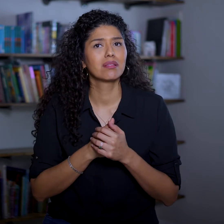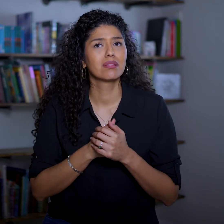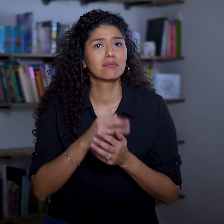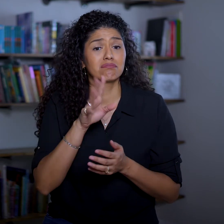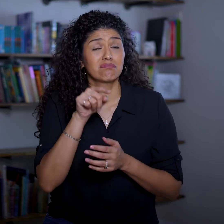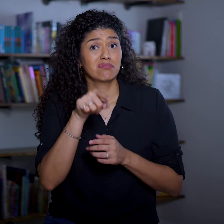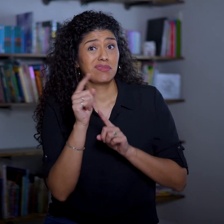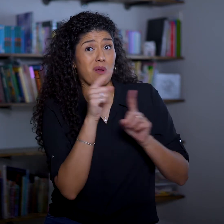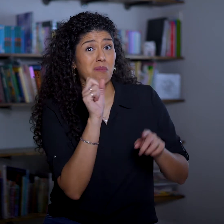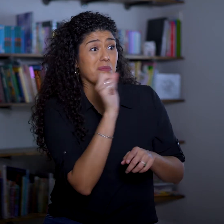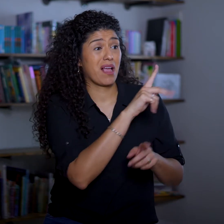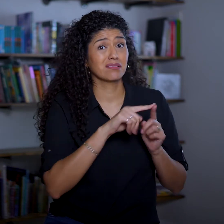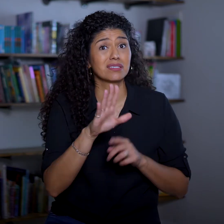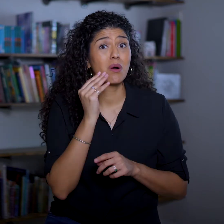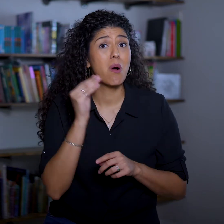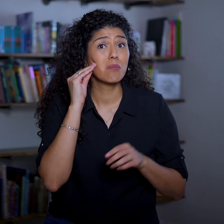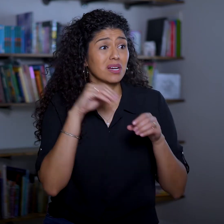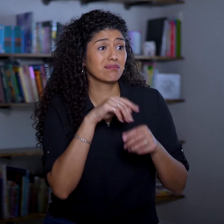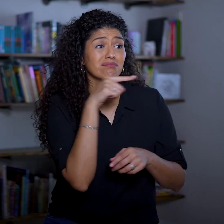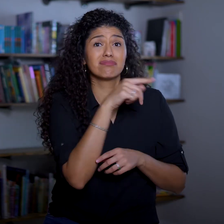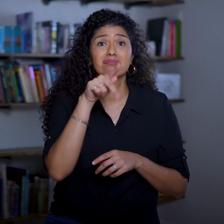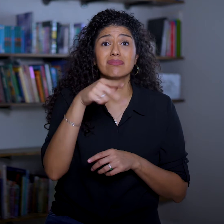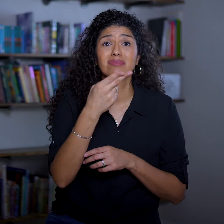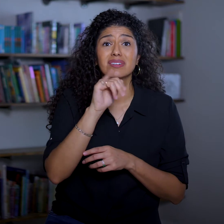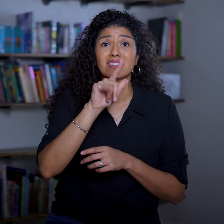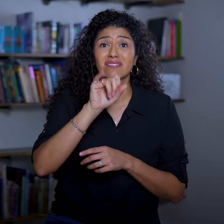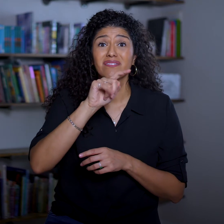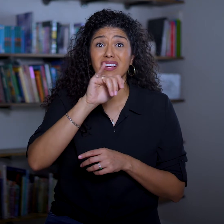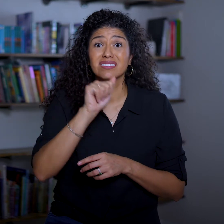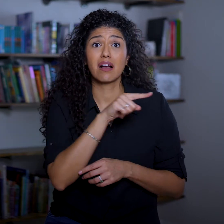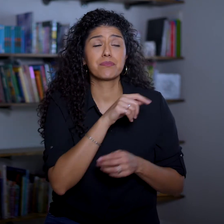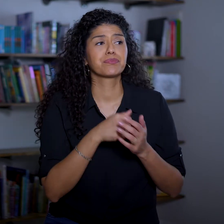He goes back to his home in Philistia